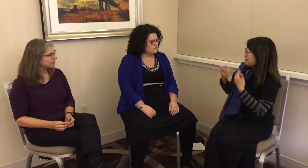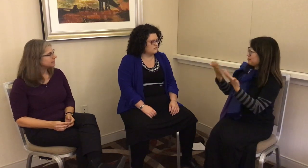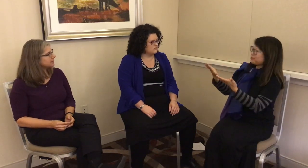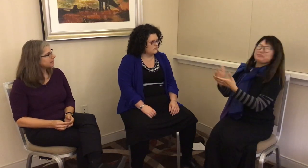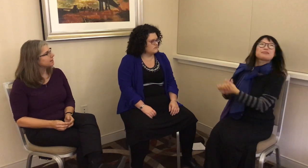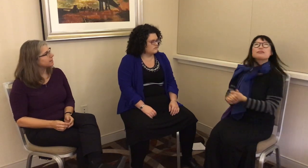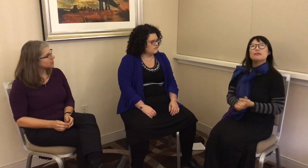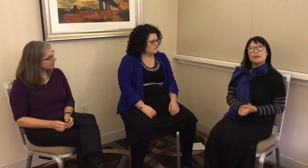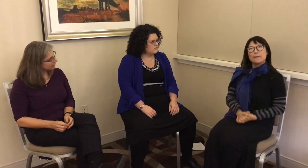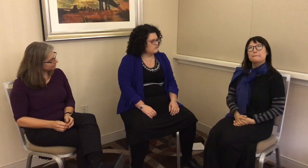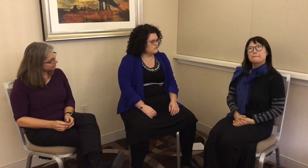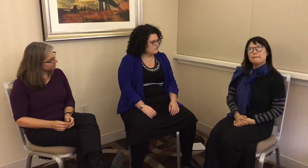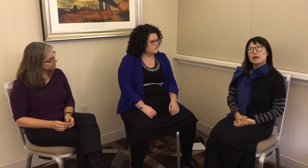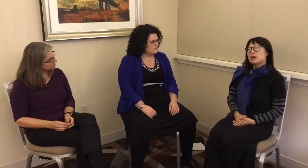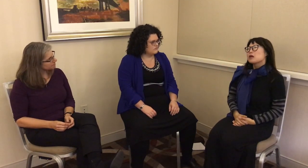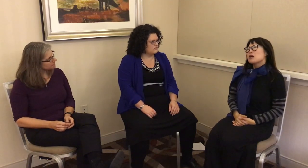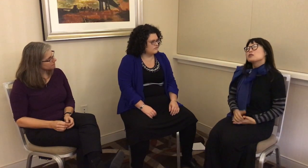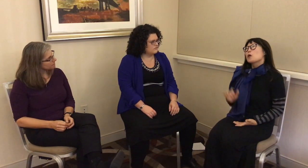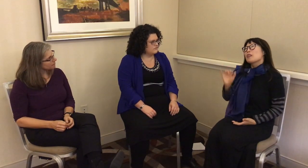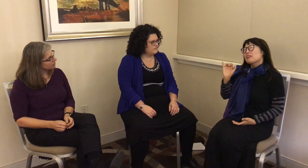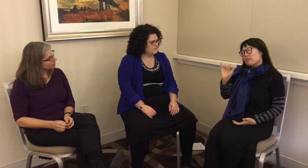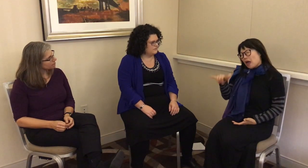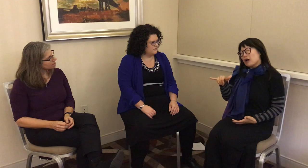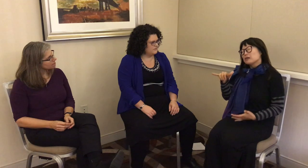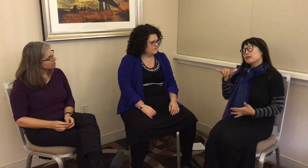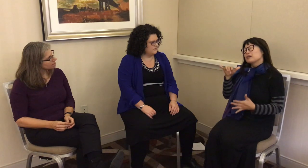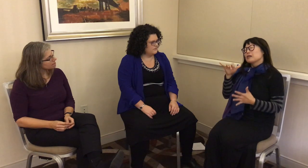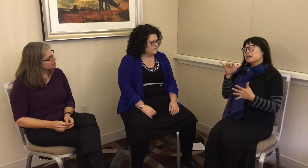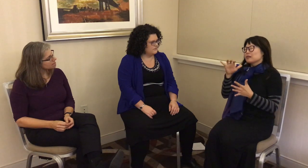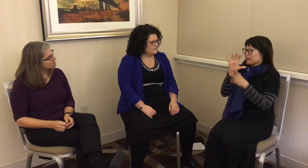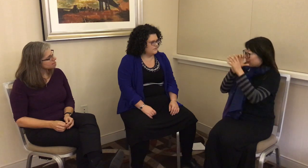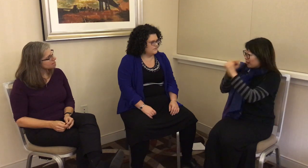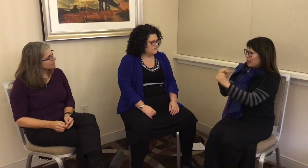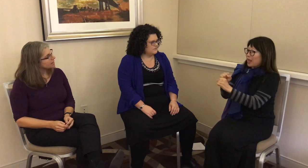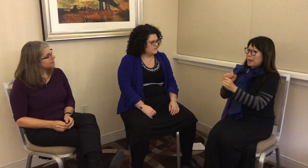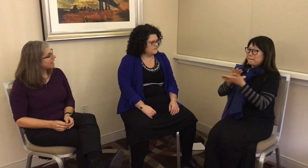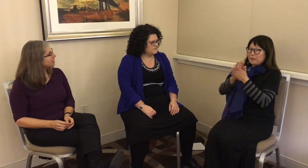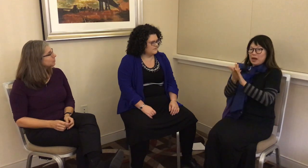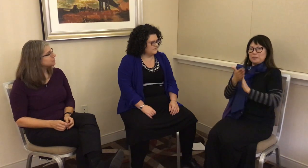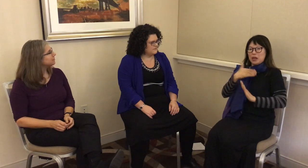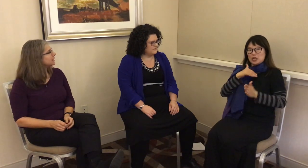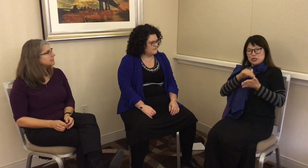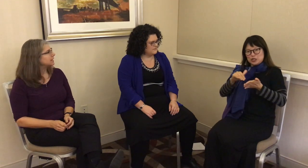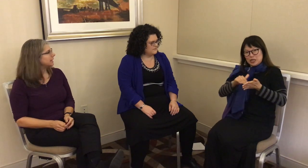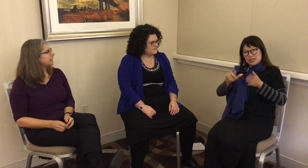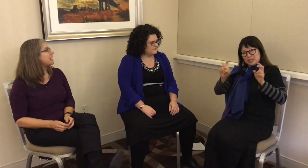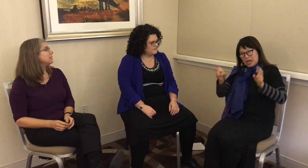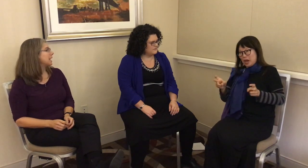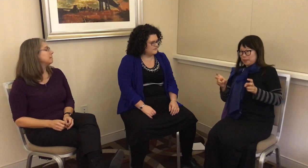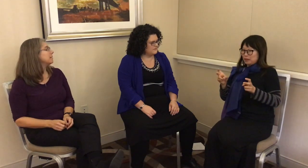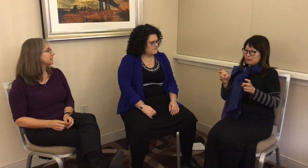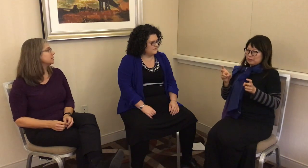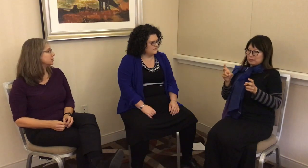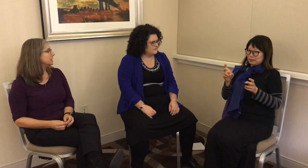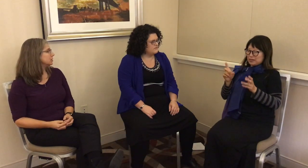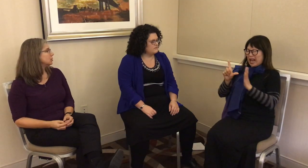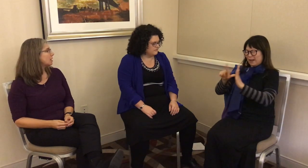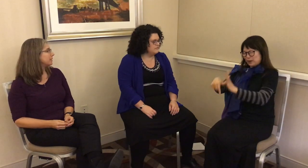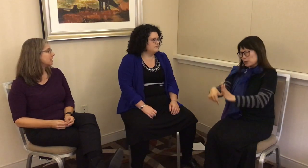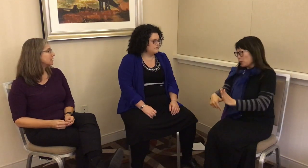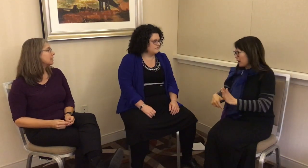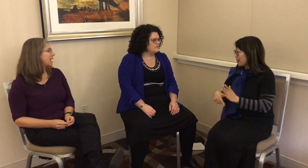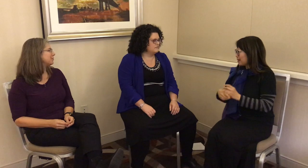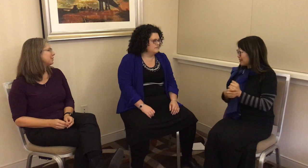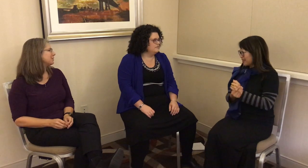relevant in their life. That was fascinating and that became my dissertation topic after